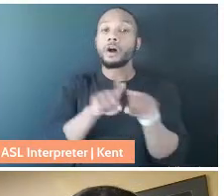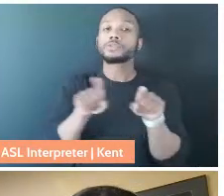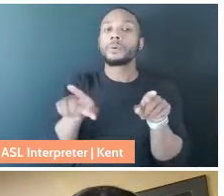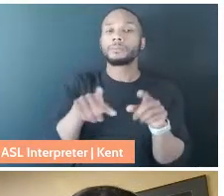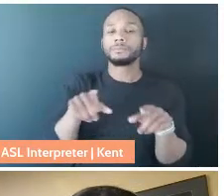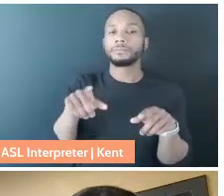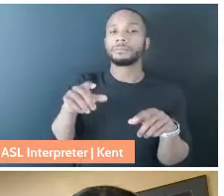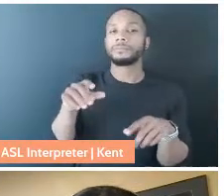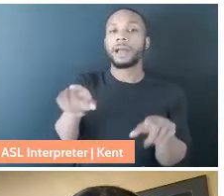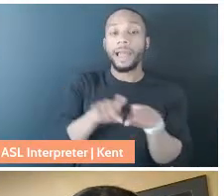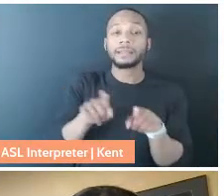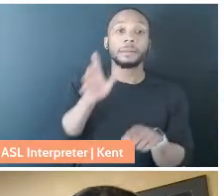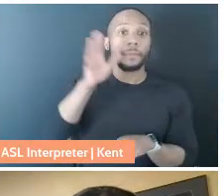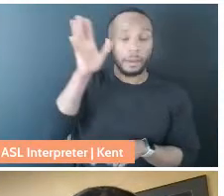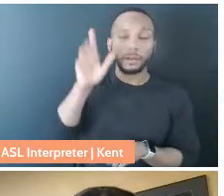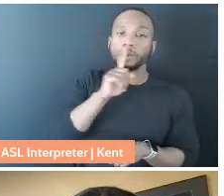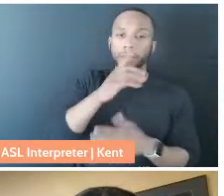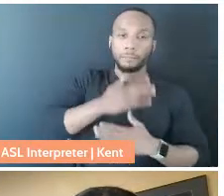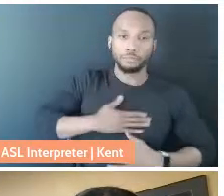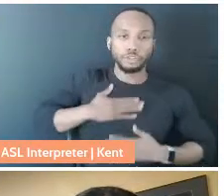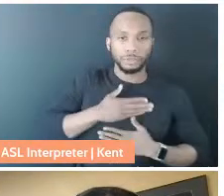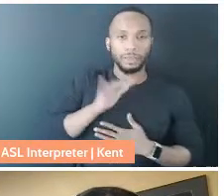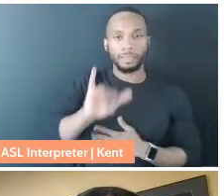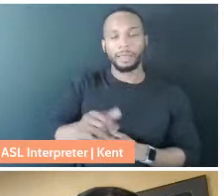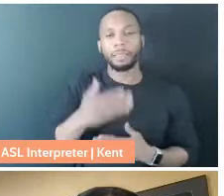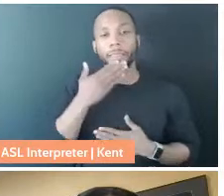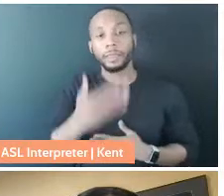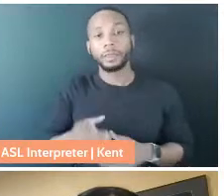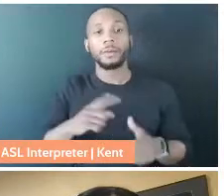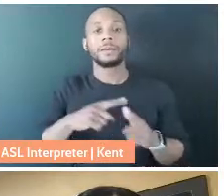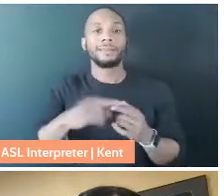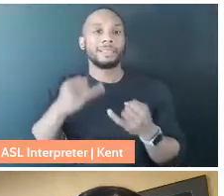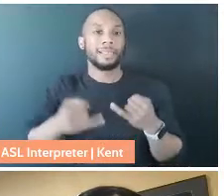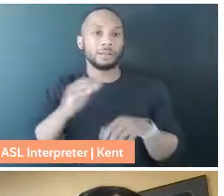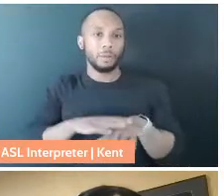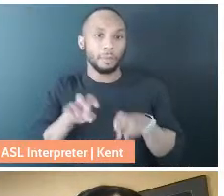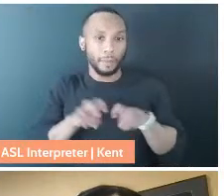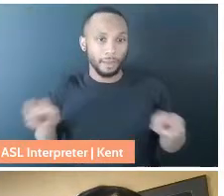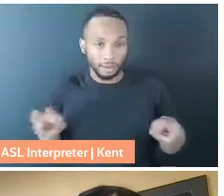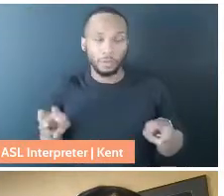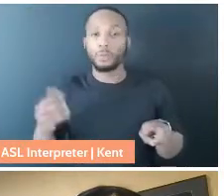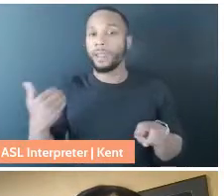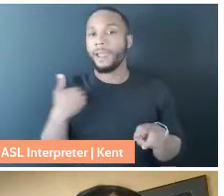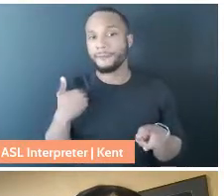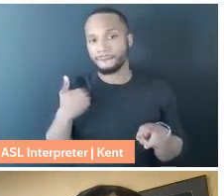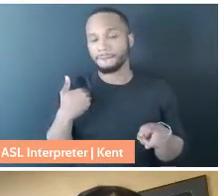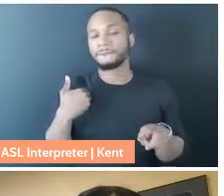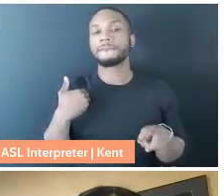and so I just really appreciate that. Thank you. And then last on our panel is john powell,